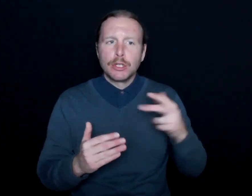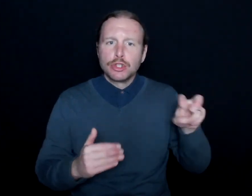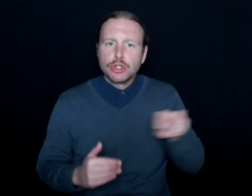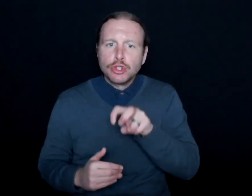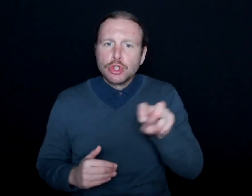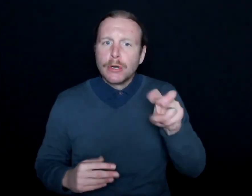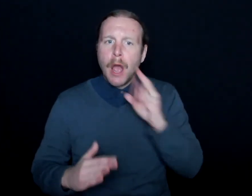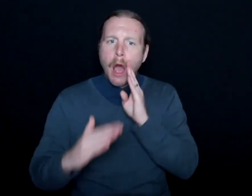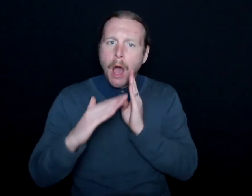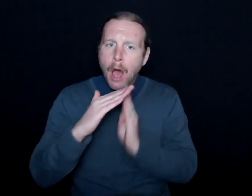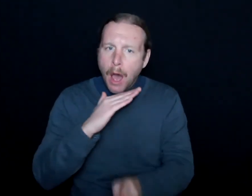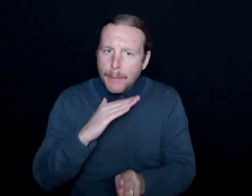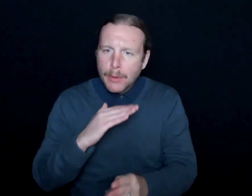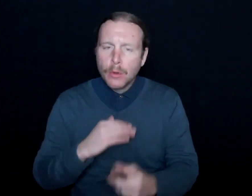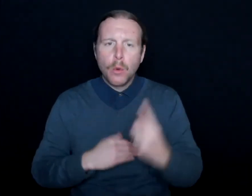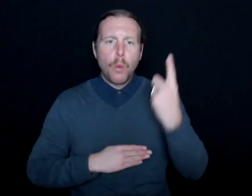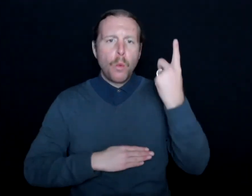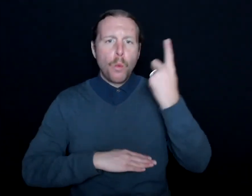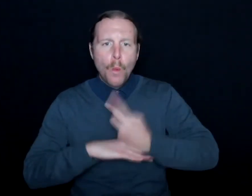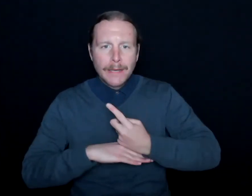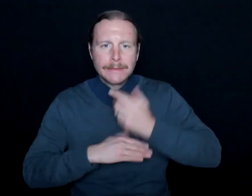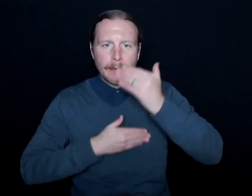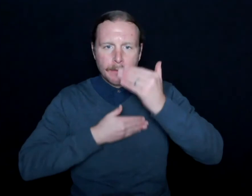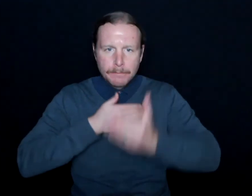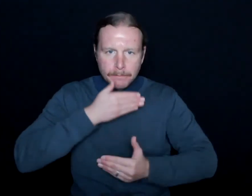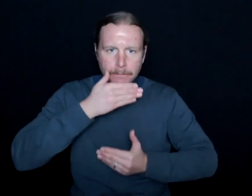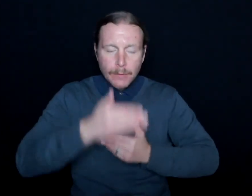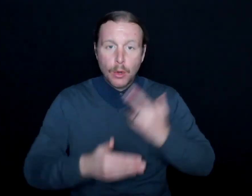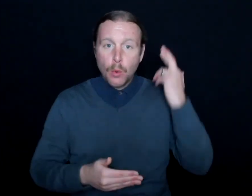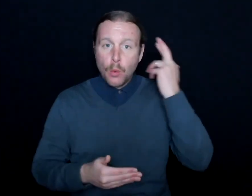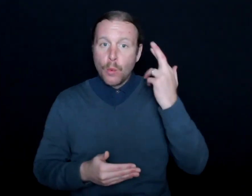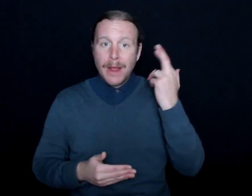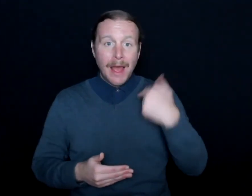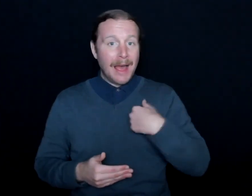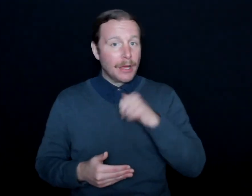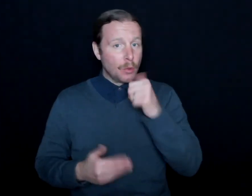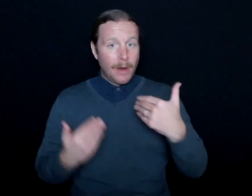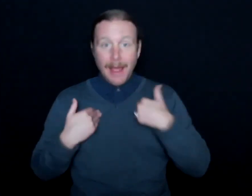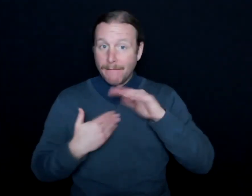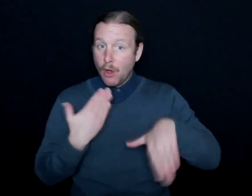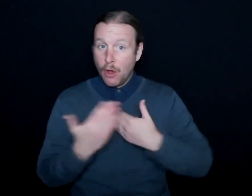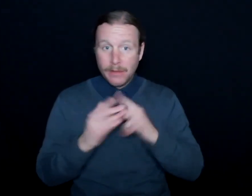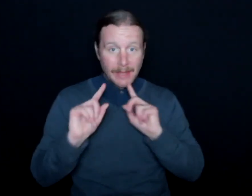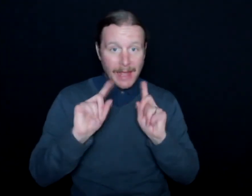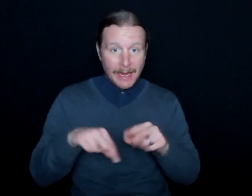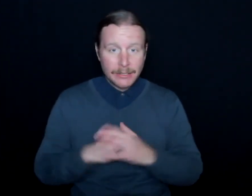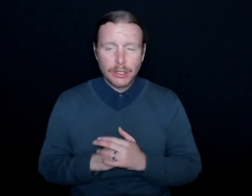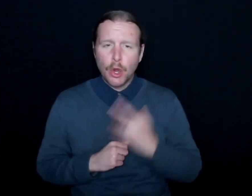and try to take it one day at a time, and realize that I don't have the answers, and realize why I'm doing this.